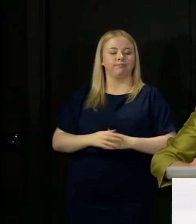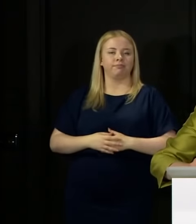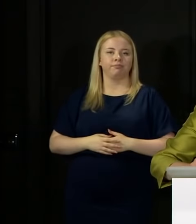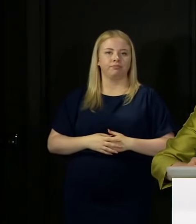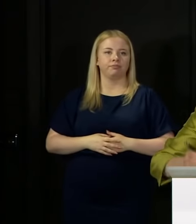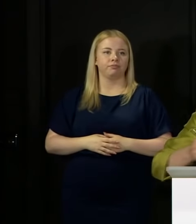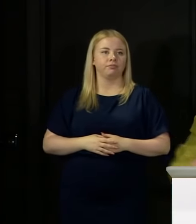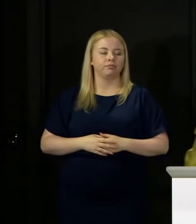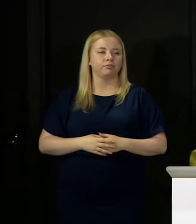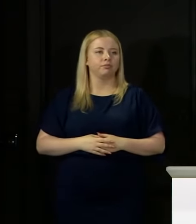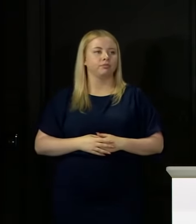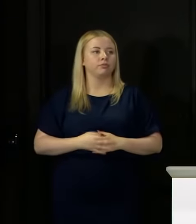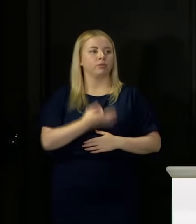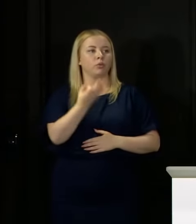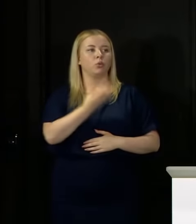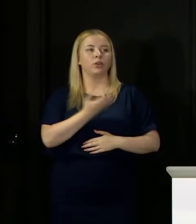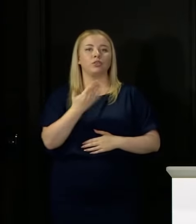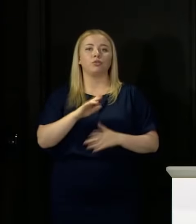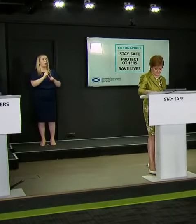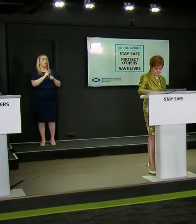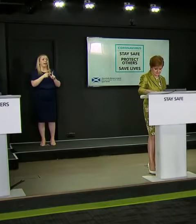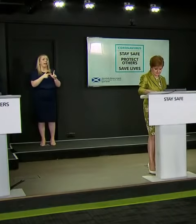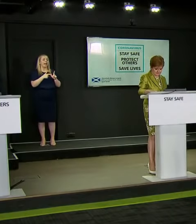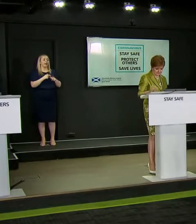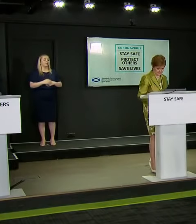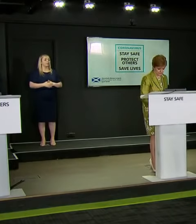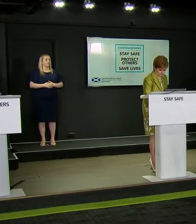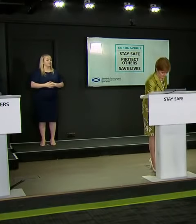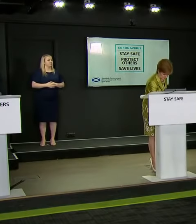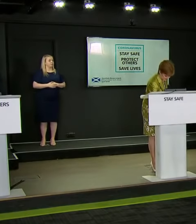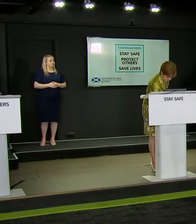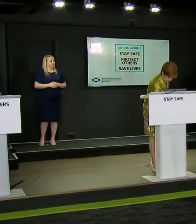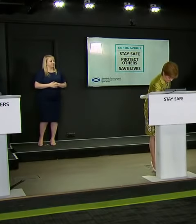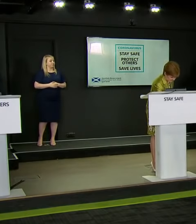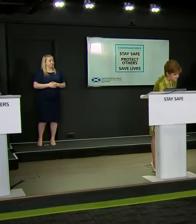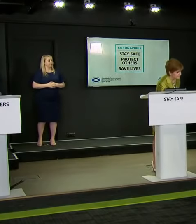Neil Pooran from PA. Thanks, First Minister.